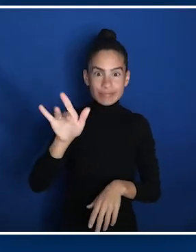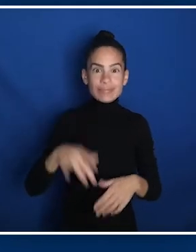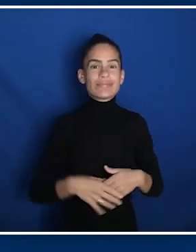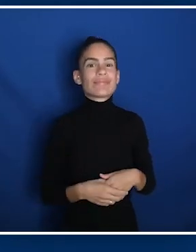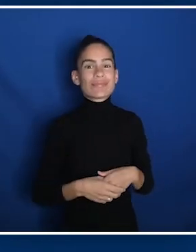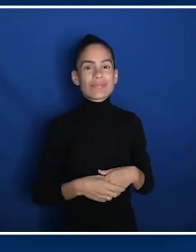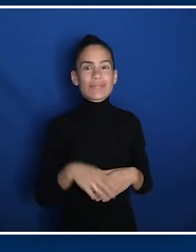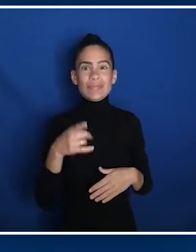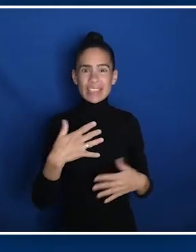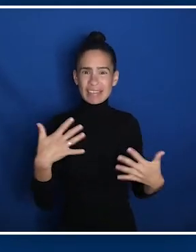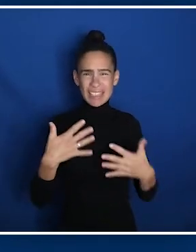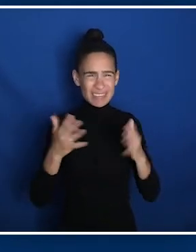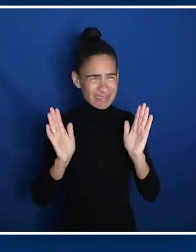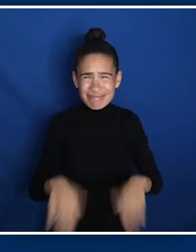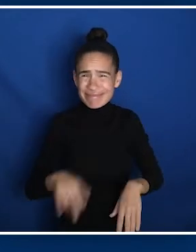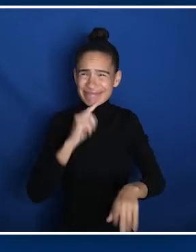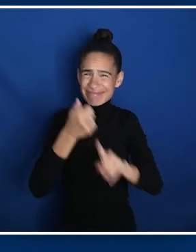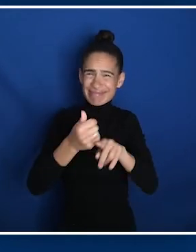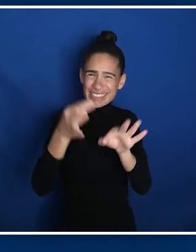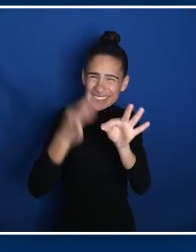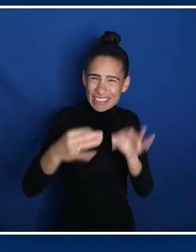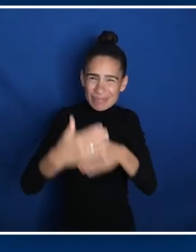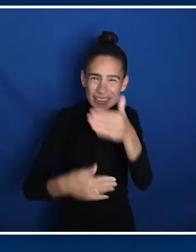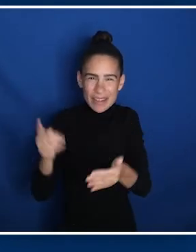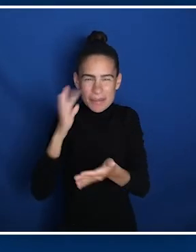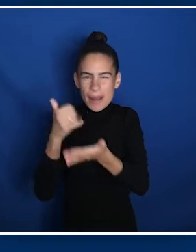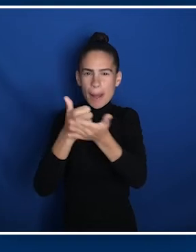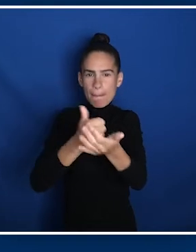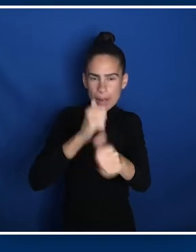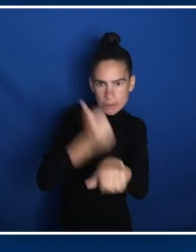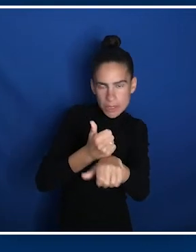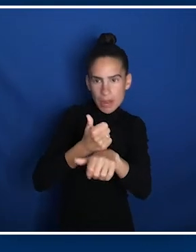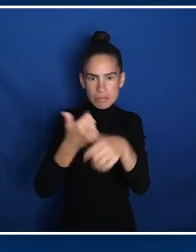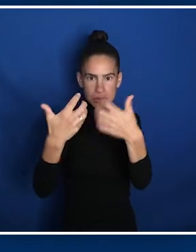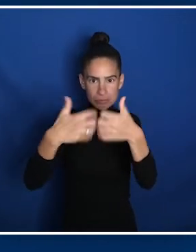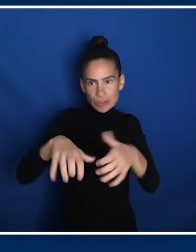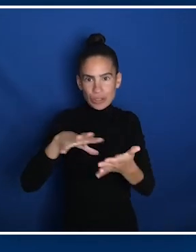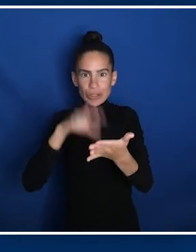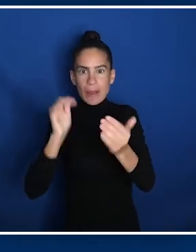It's a very simple process. They will help you to get set up and get oriented to the machine and how it works.